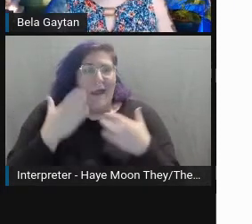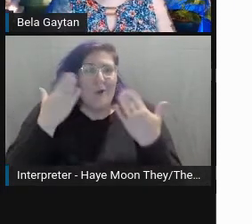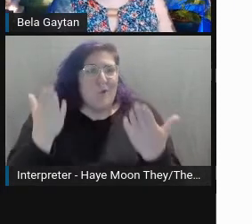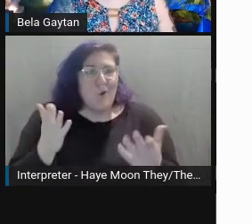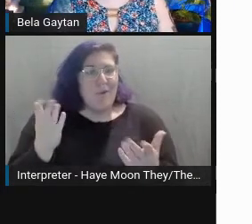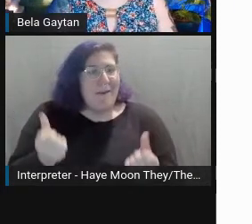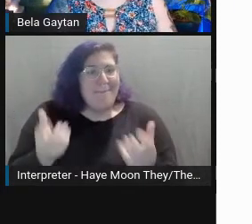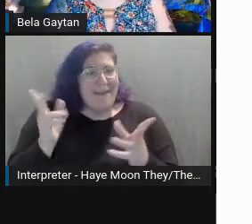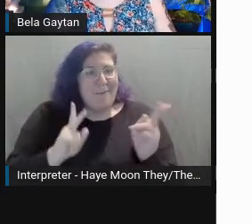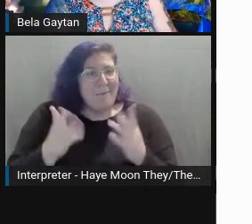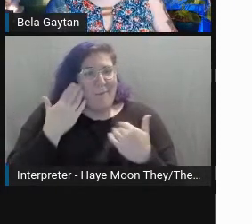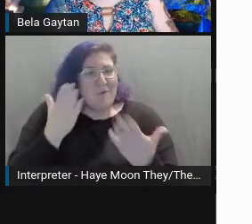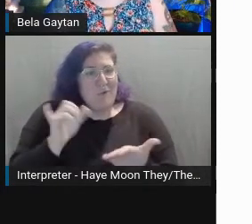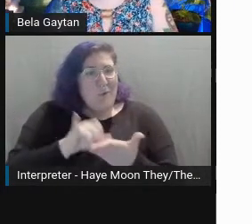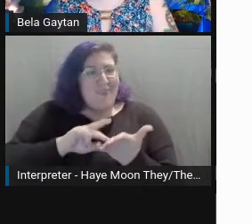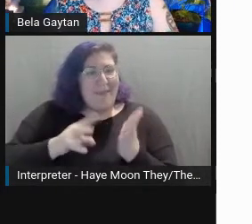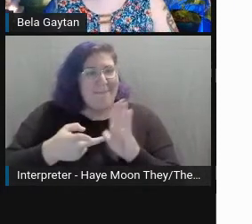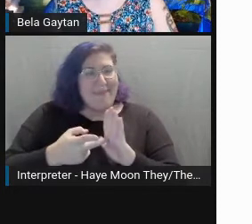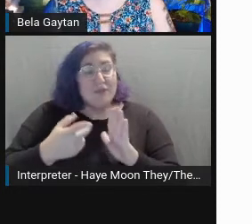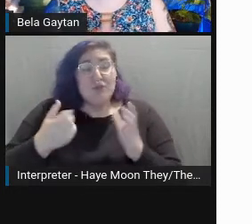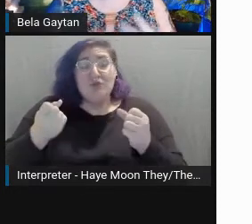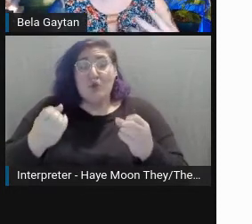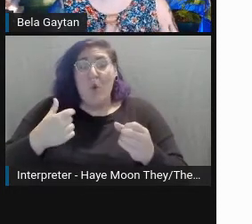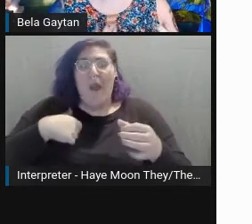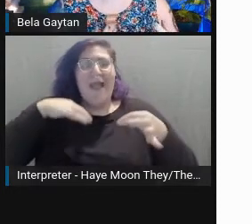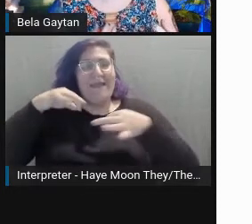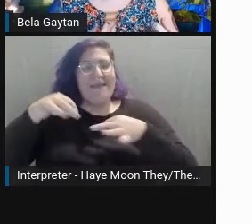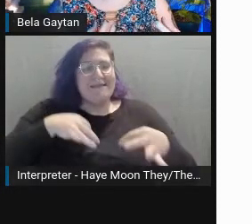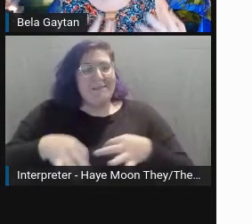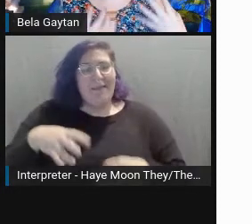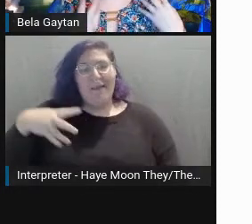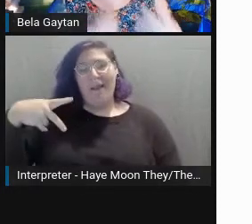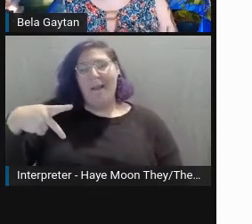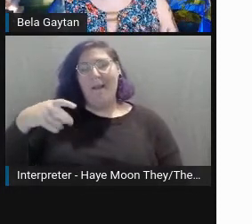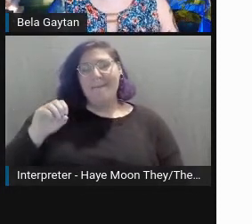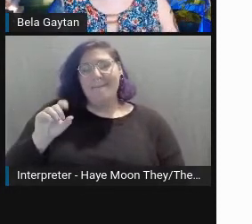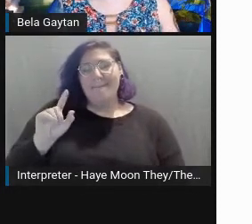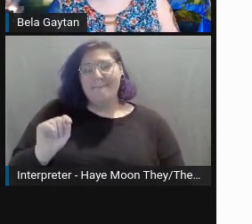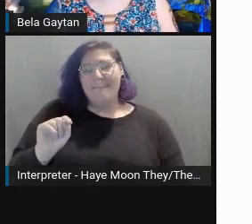I explained to folks that a potluck dinner is basically a dinner